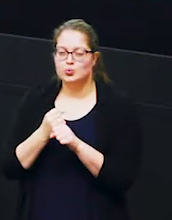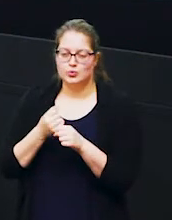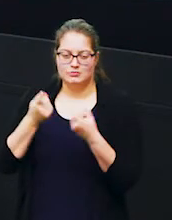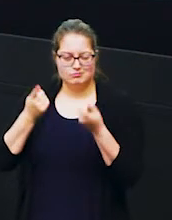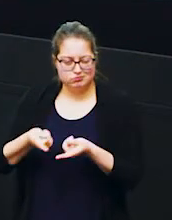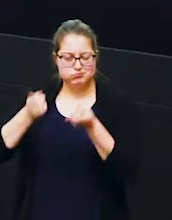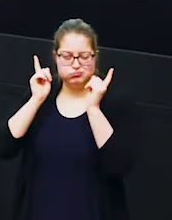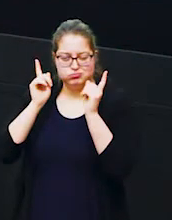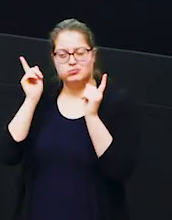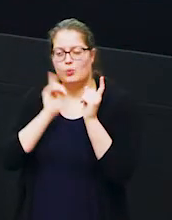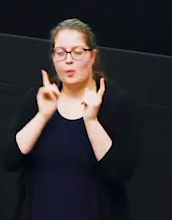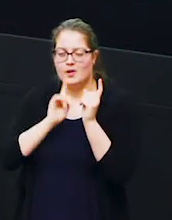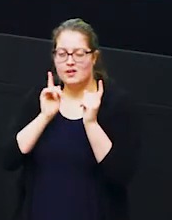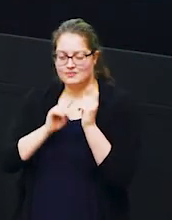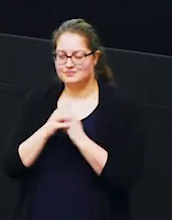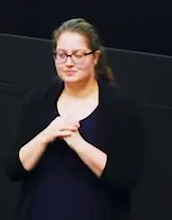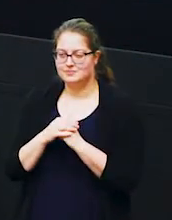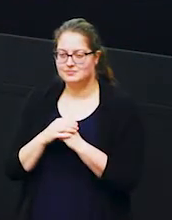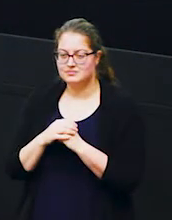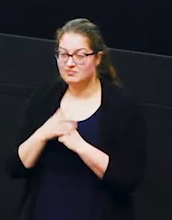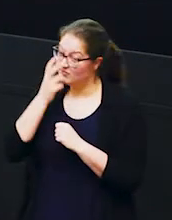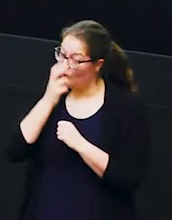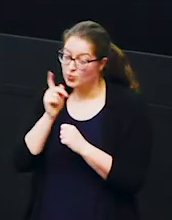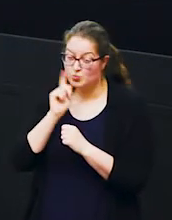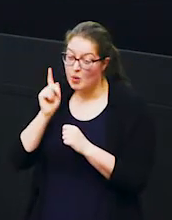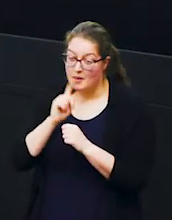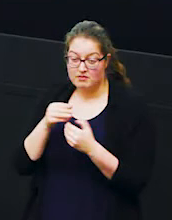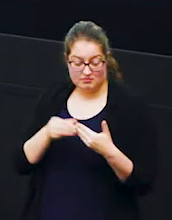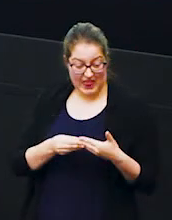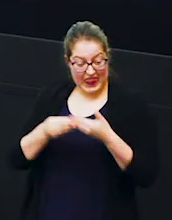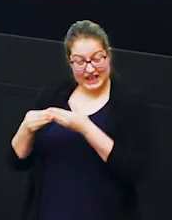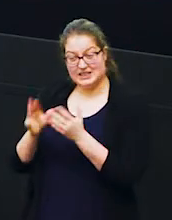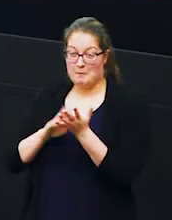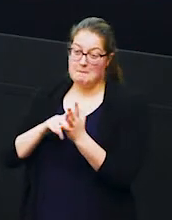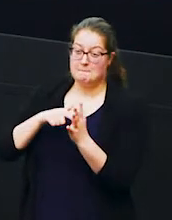oldest individual in that family she's the leader of the matriarch for a reason because she's the